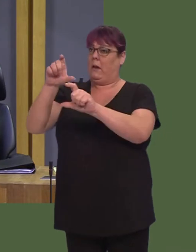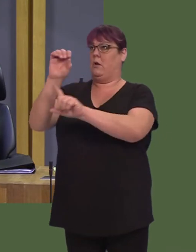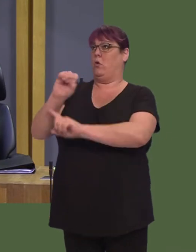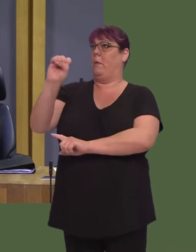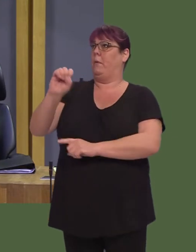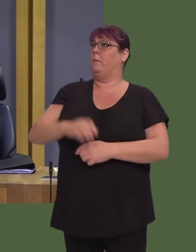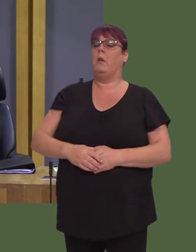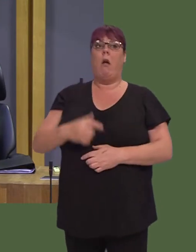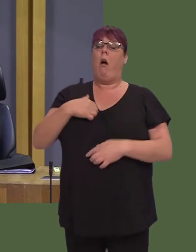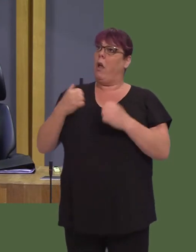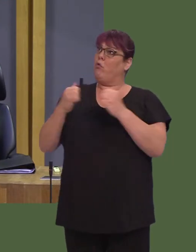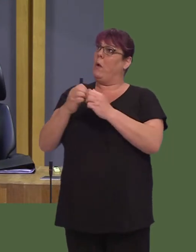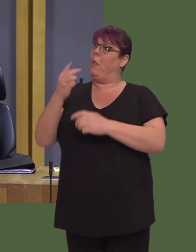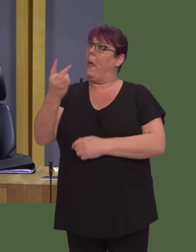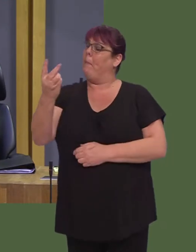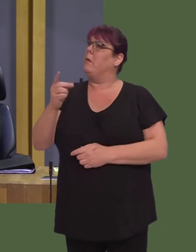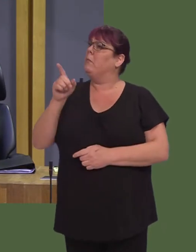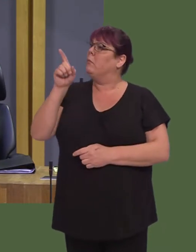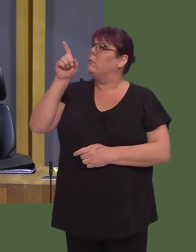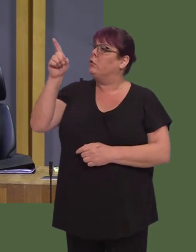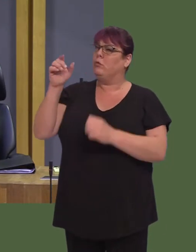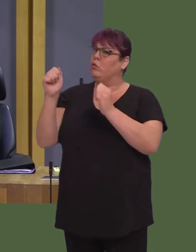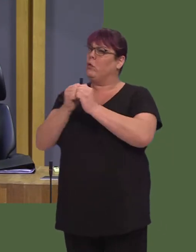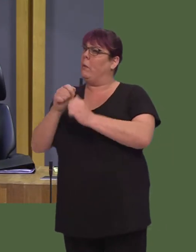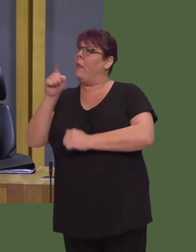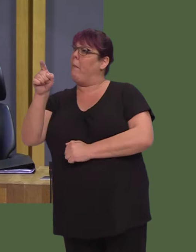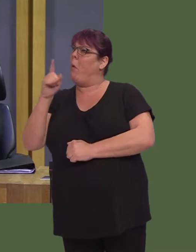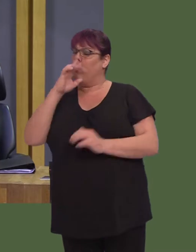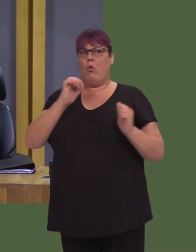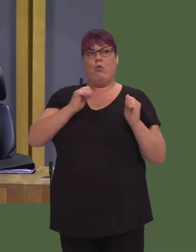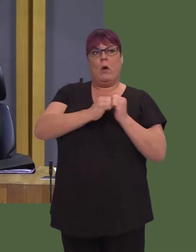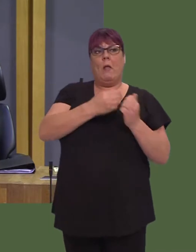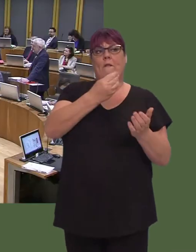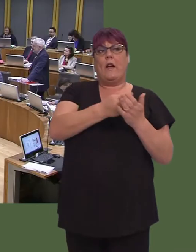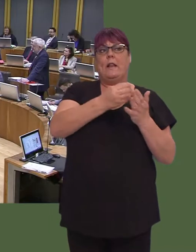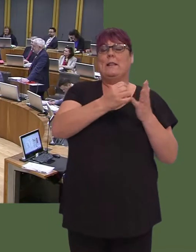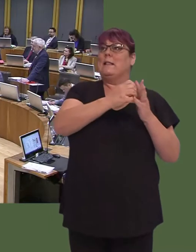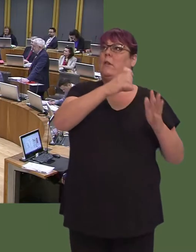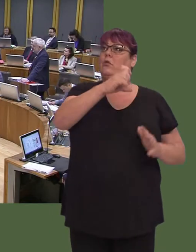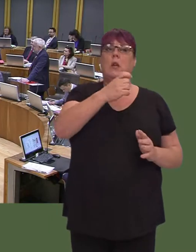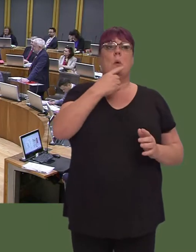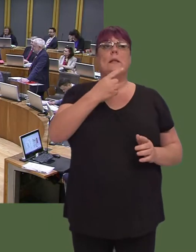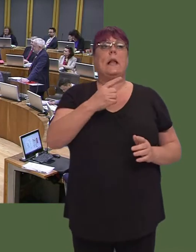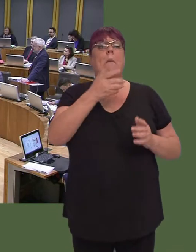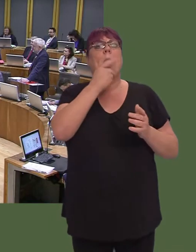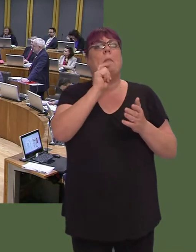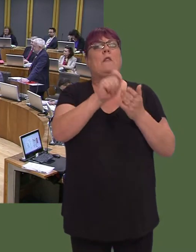The question is: do you, or do you agree with your finance Secretary who declared that a people's vote isn't a policy but a slogan?